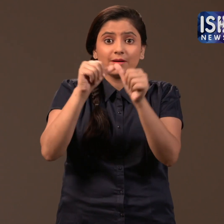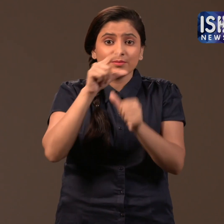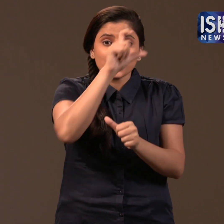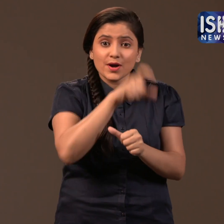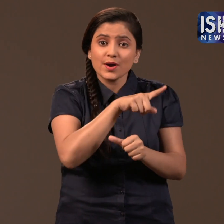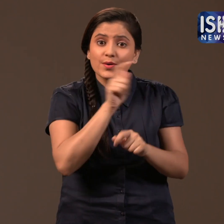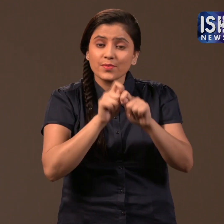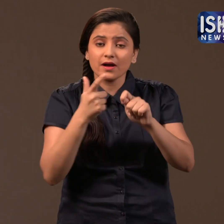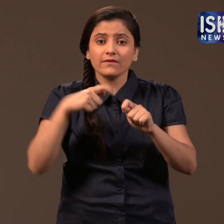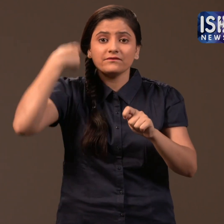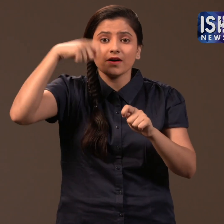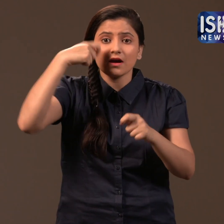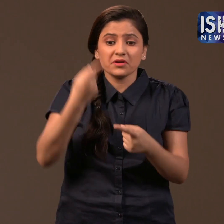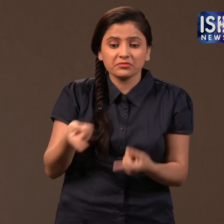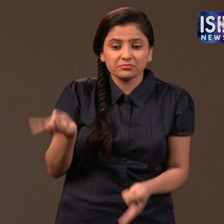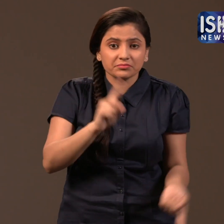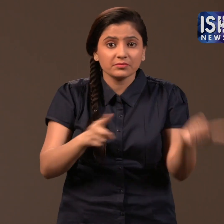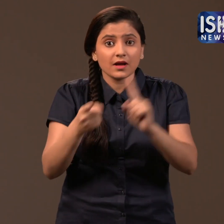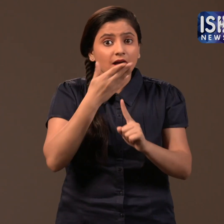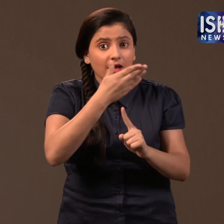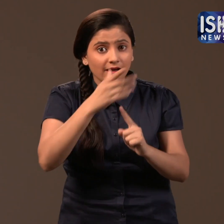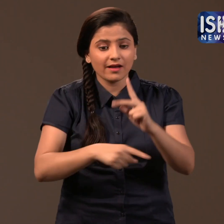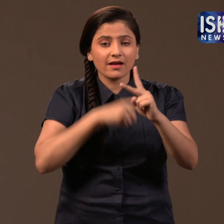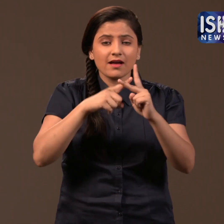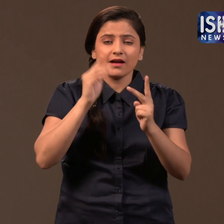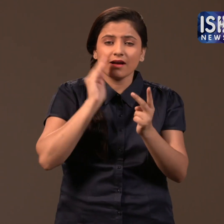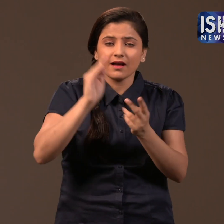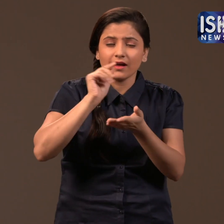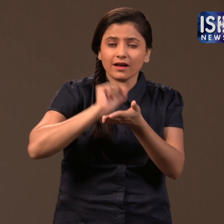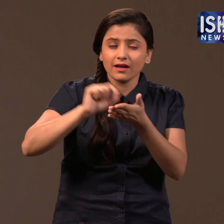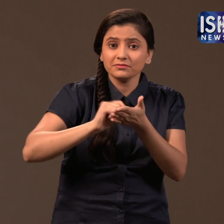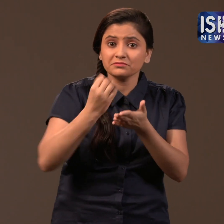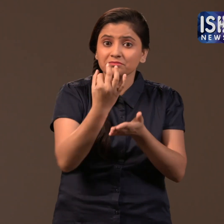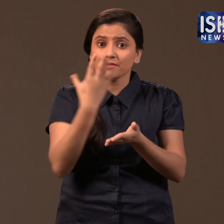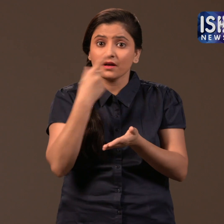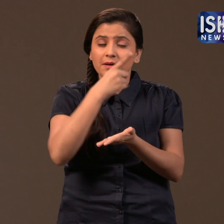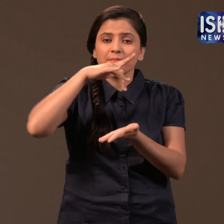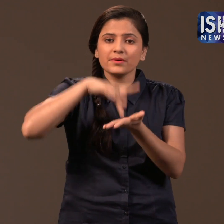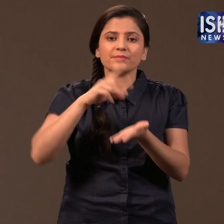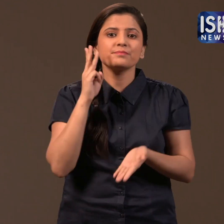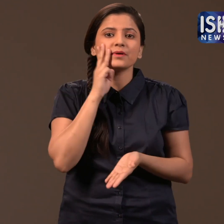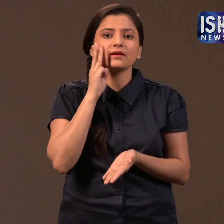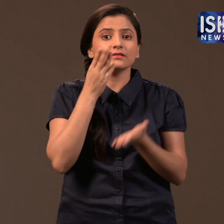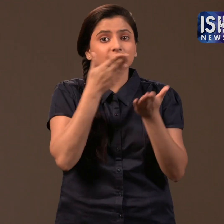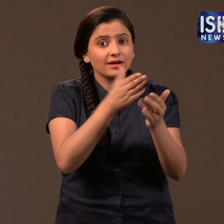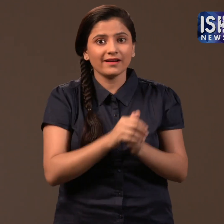He is a film-maker and music composer from Manipur.